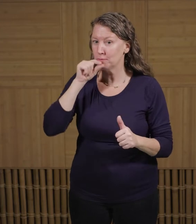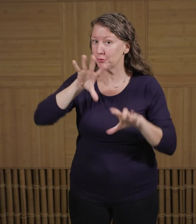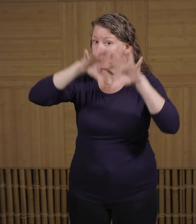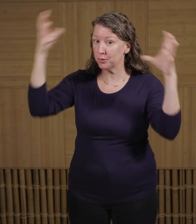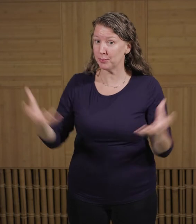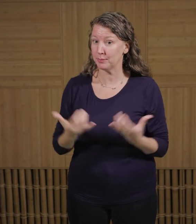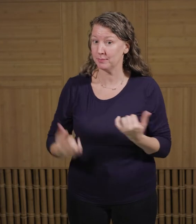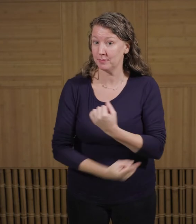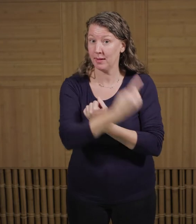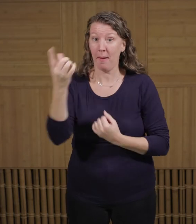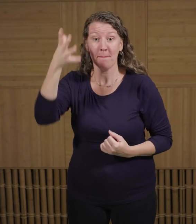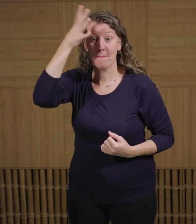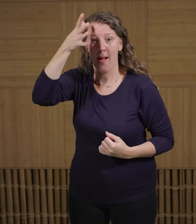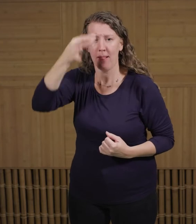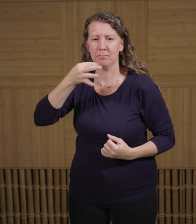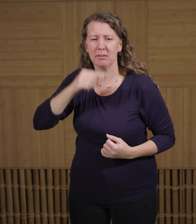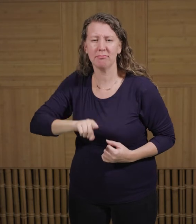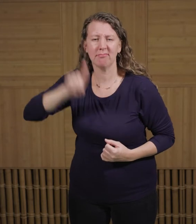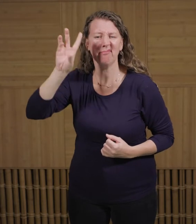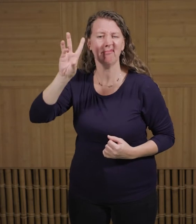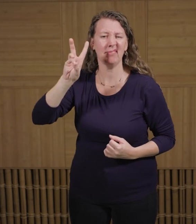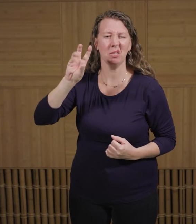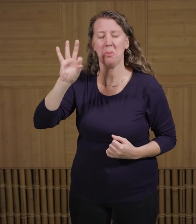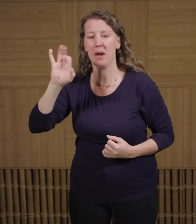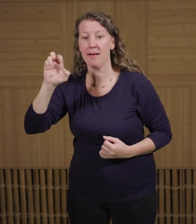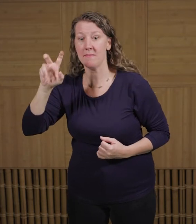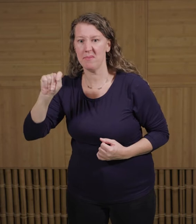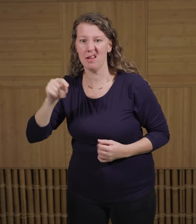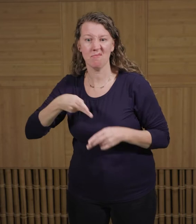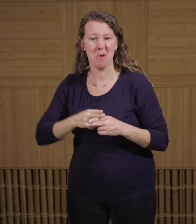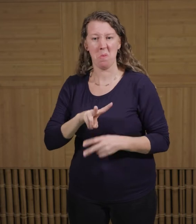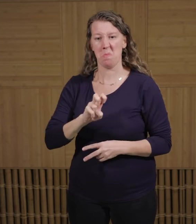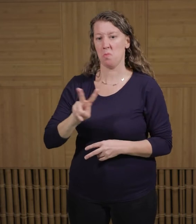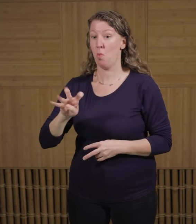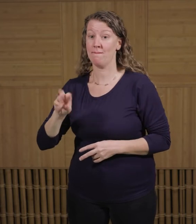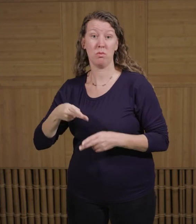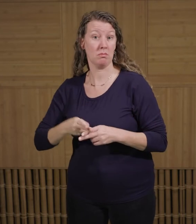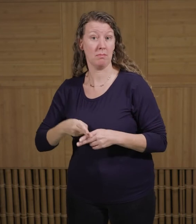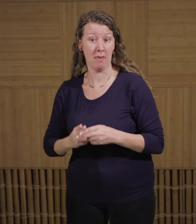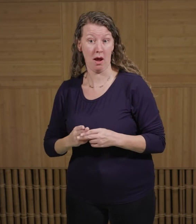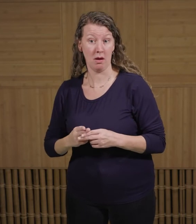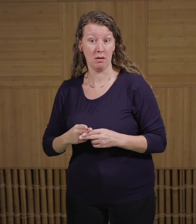Males can reach anywhere between six and nine feet tall, and they can weigh anywhere between 200 and 240 pounds.